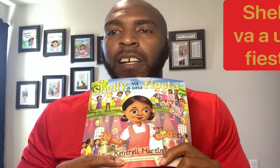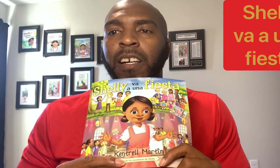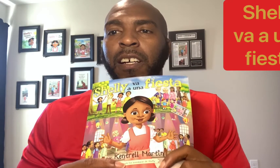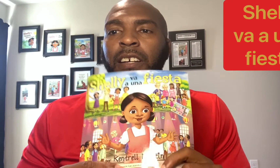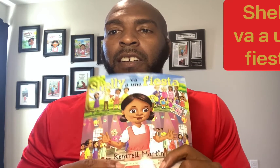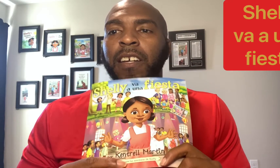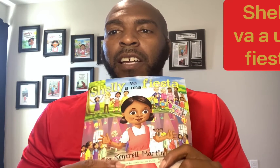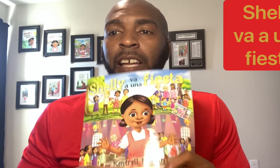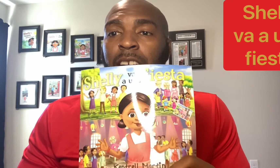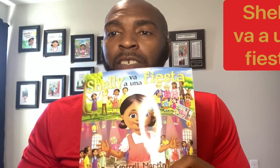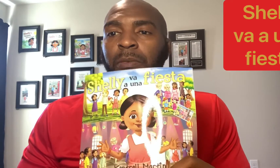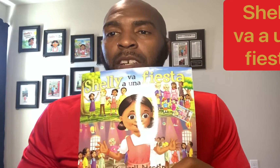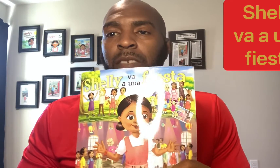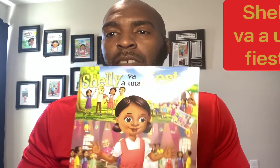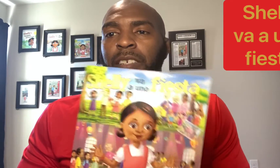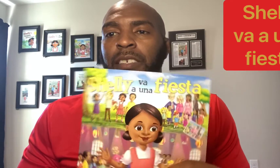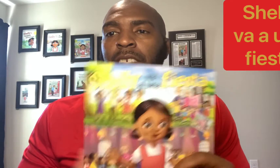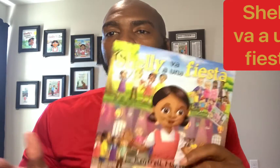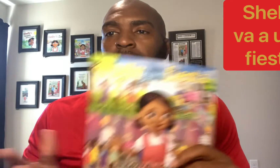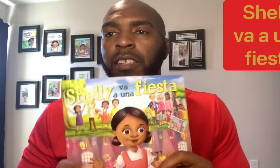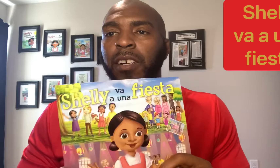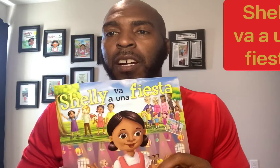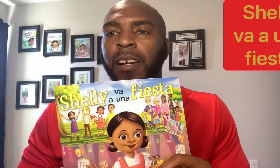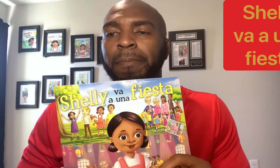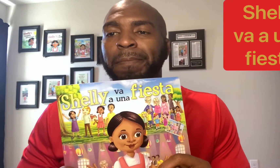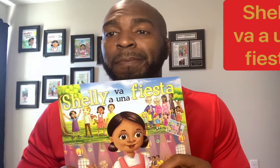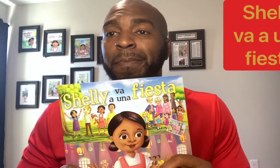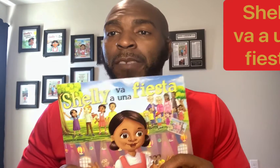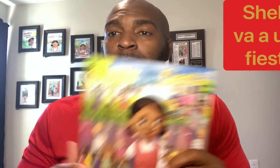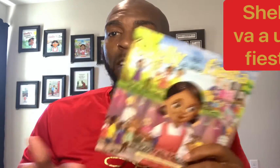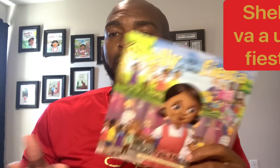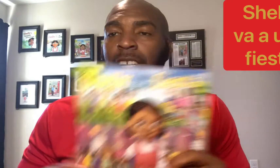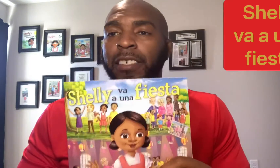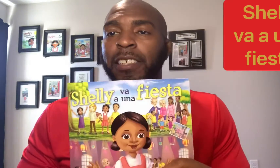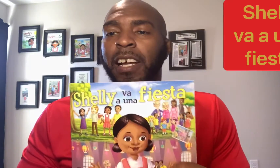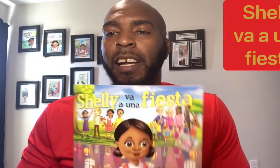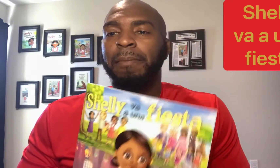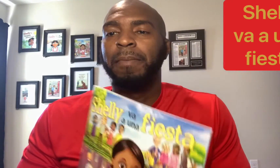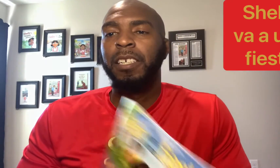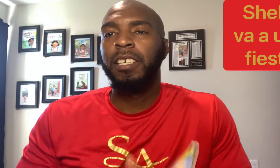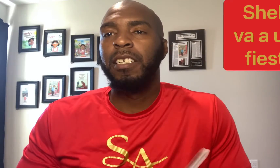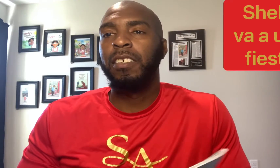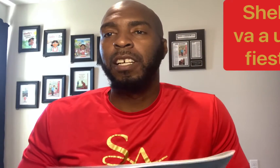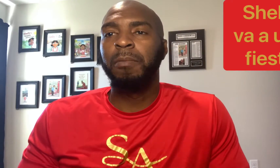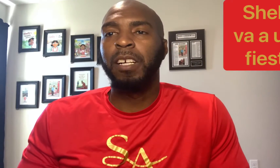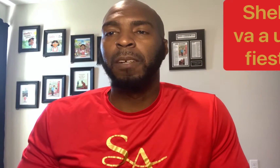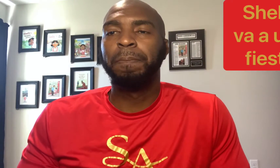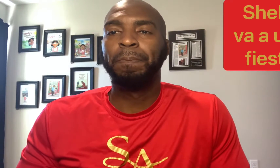the English words for the words that are signed. So here we go.